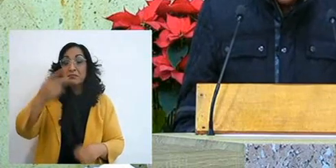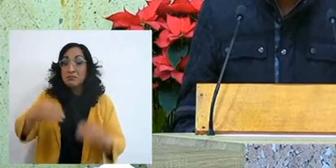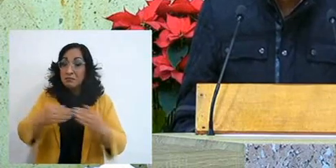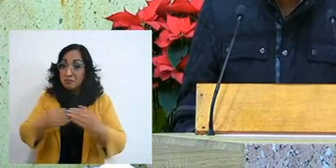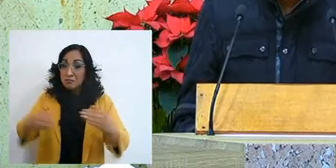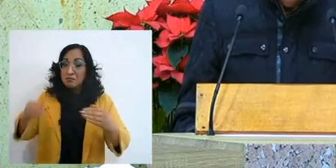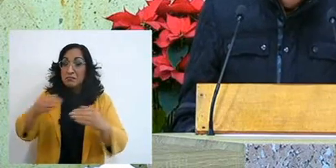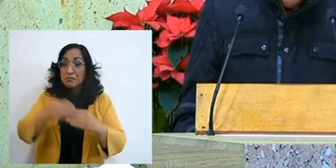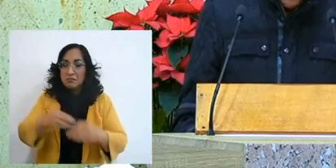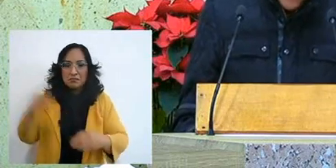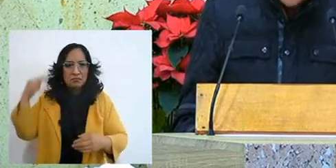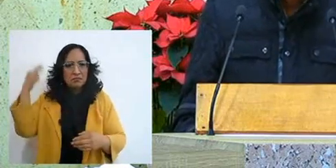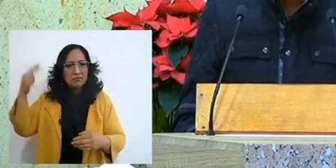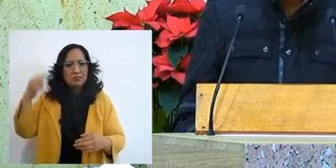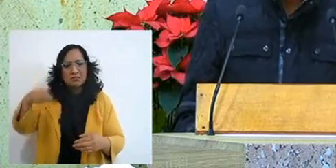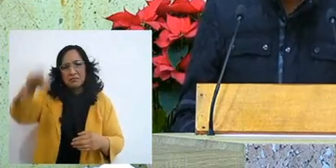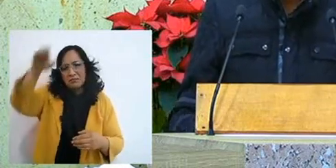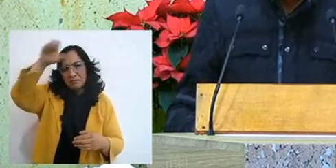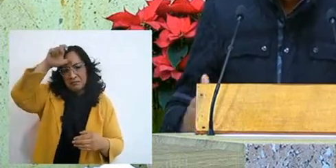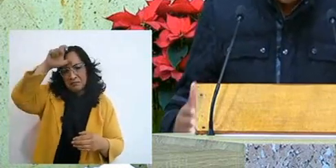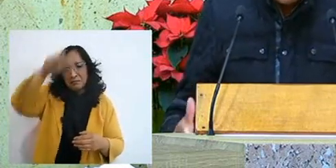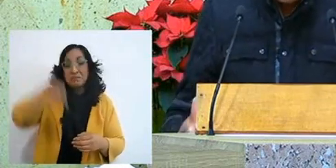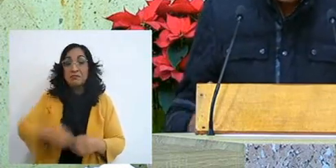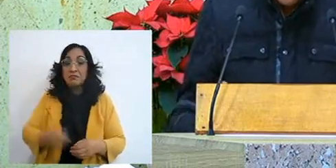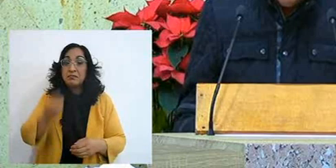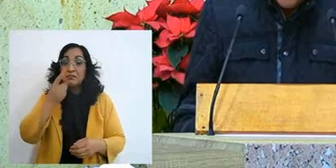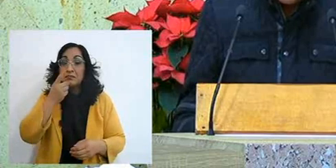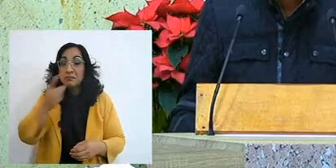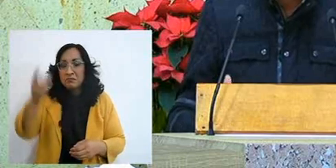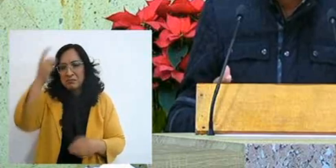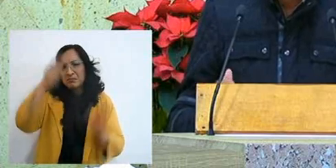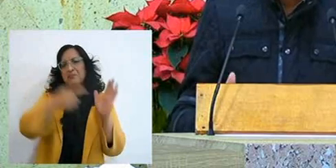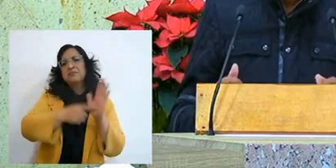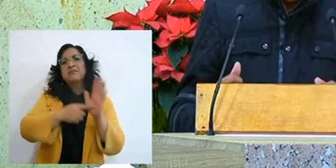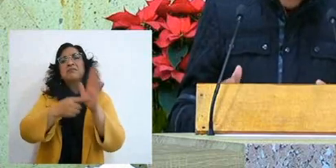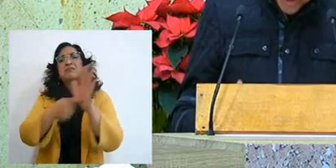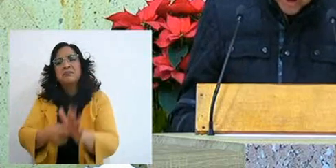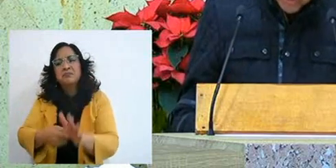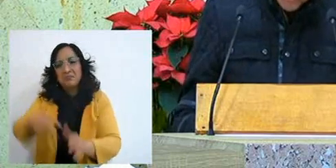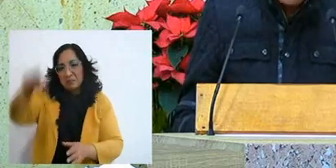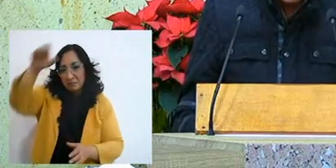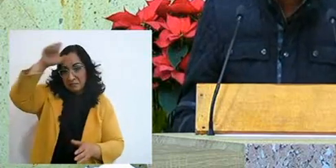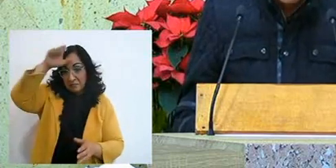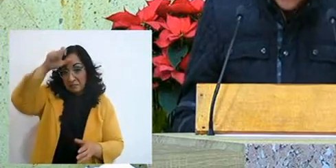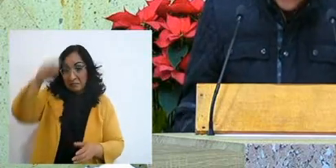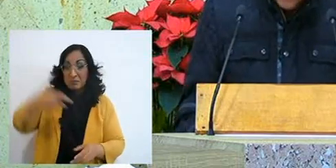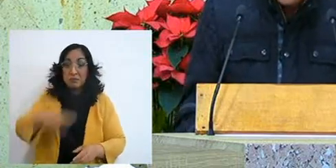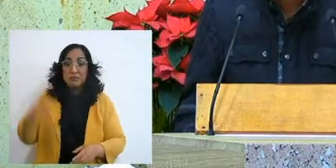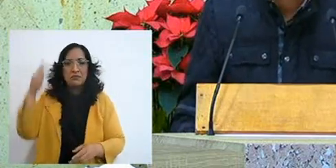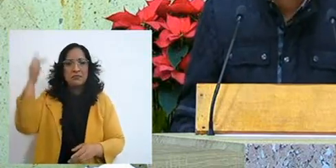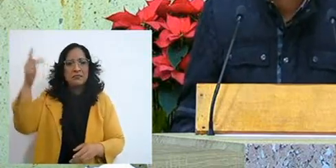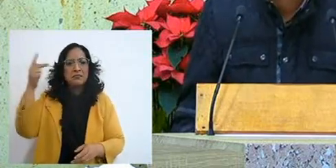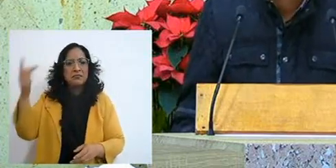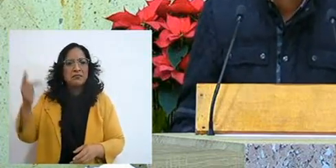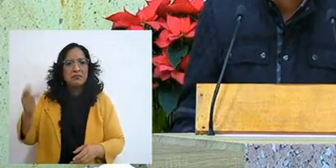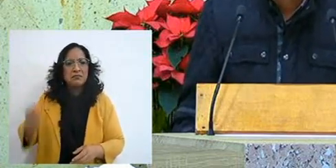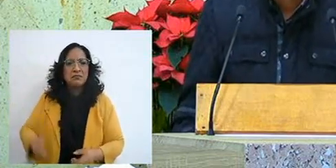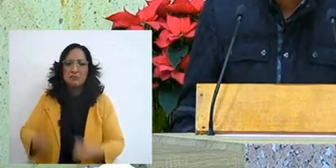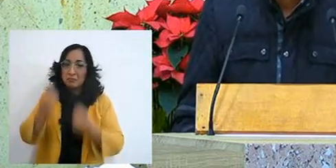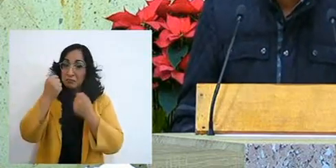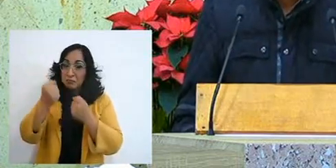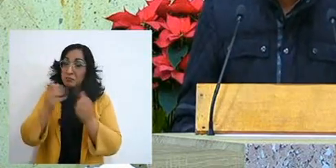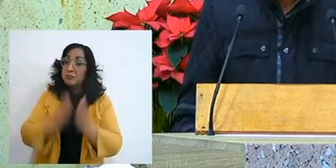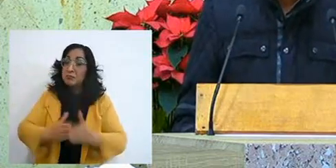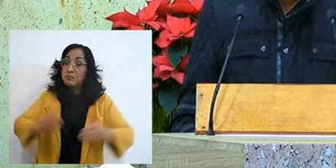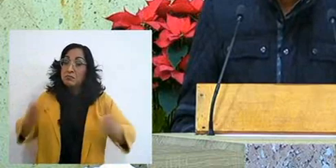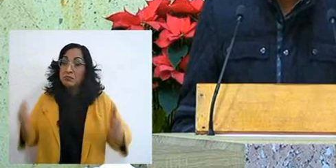and the Lord shows both Egypt and his people, how powerful and how great he is with the ten plagues,